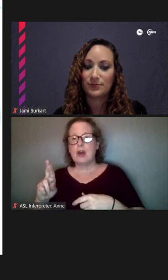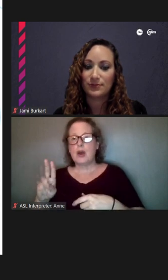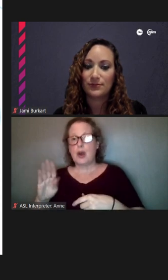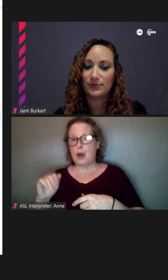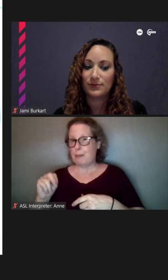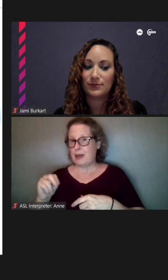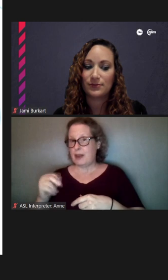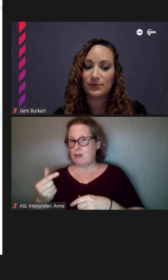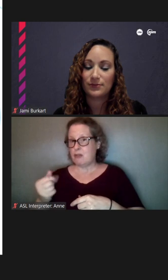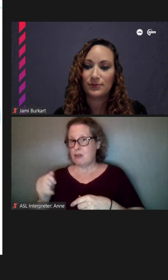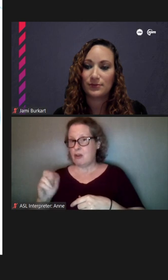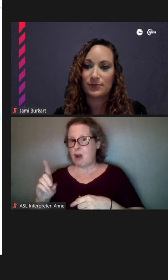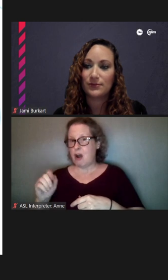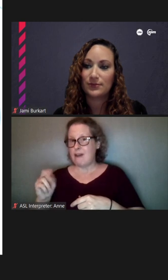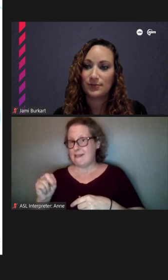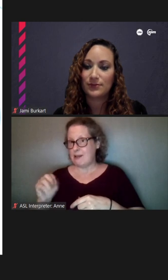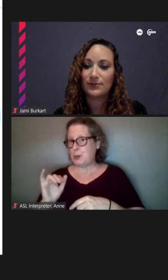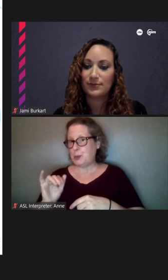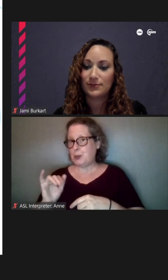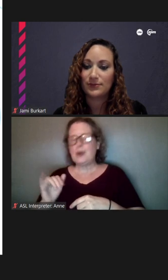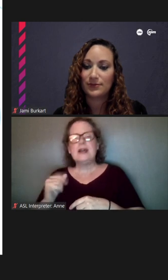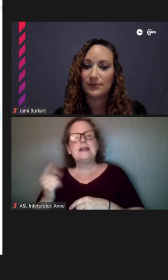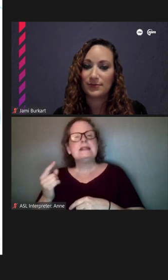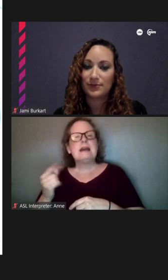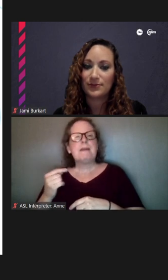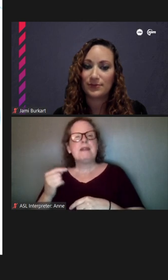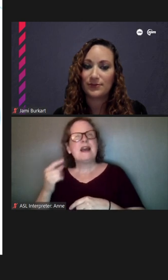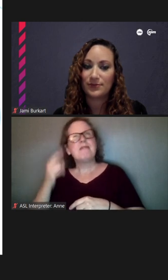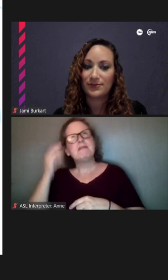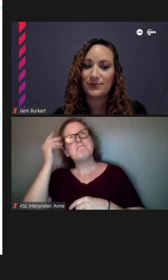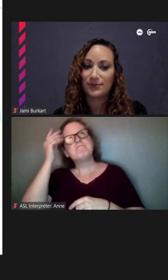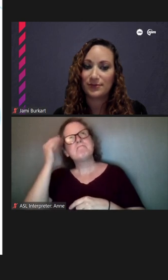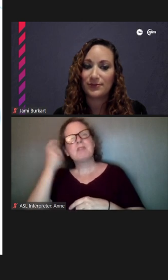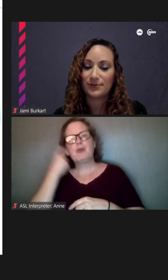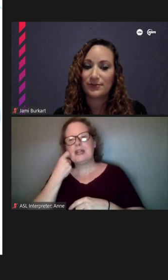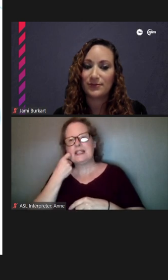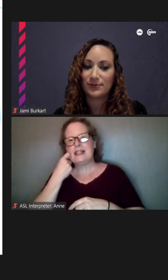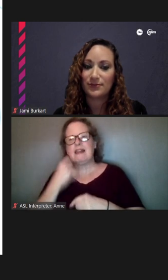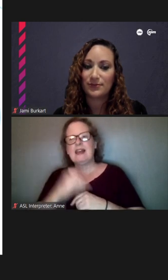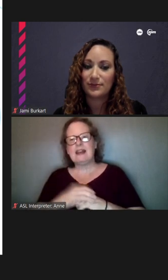and -- so it's just something I've just been -- it's been on my mind recently, and kind of